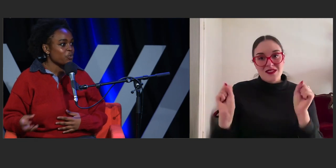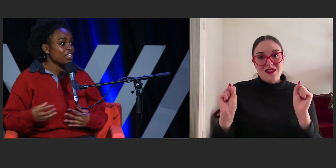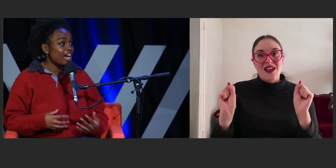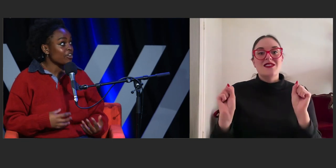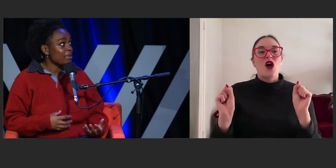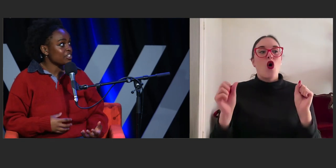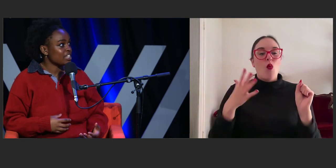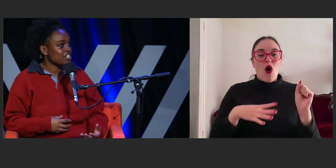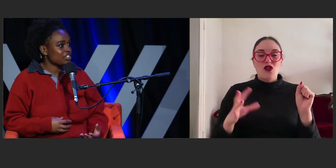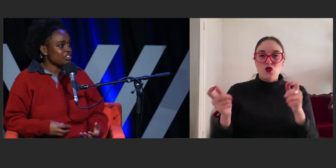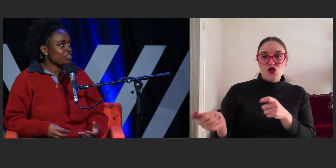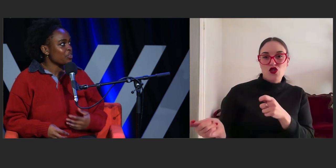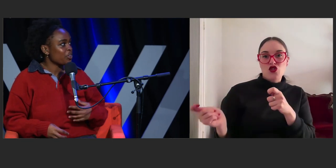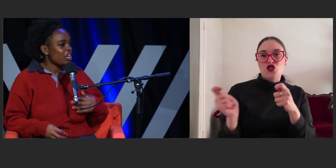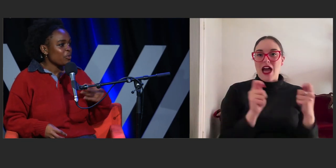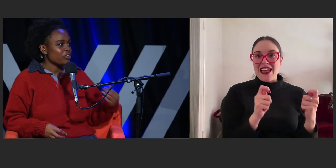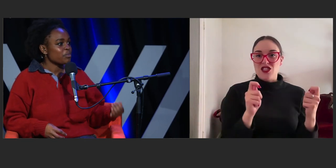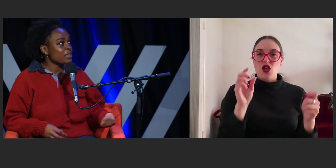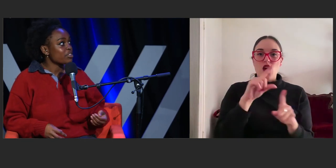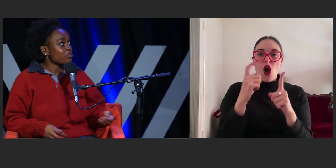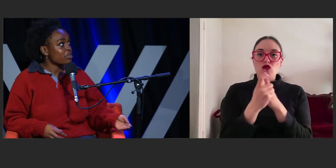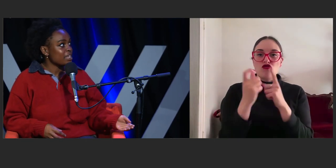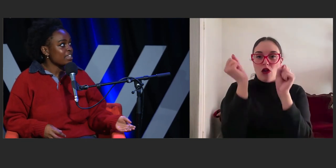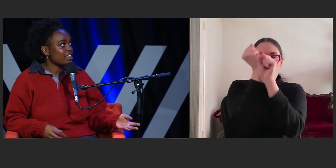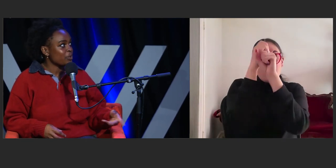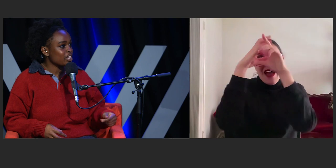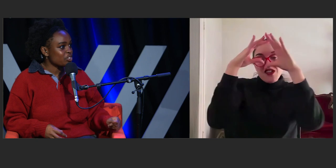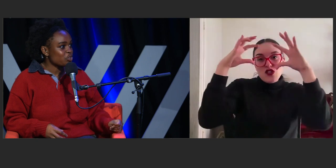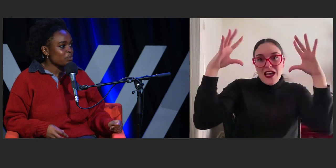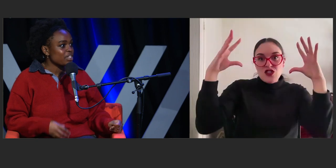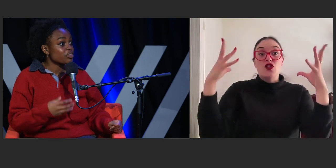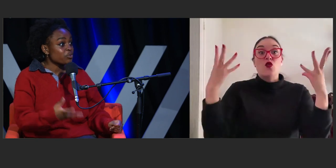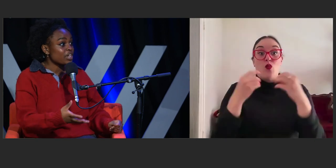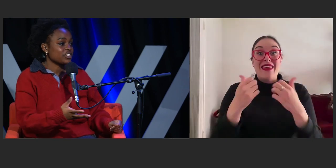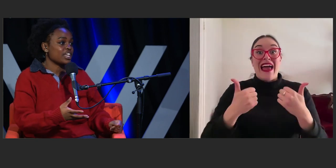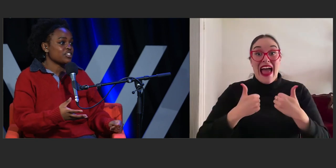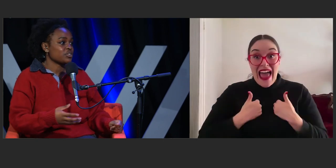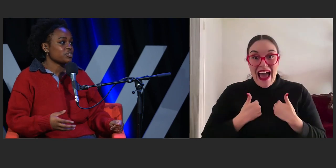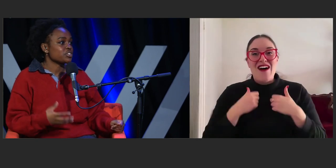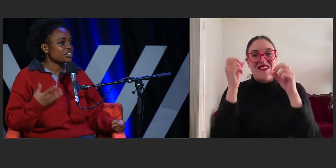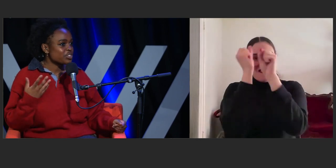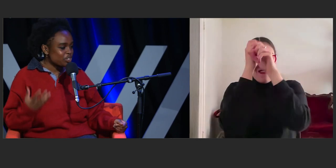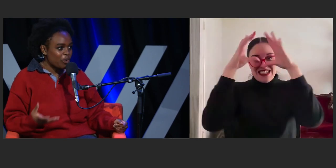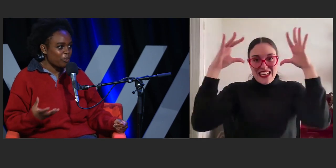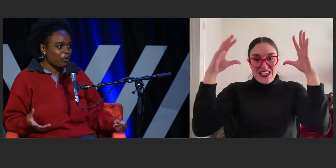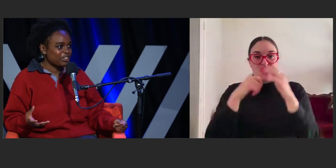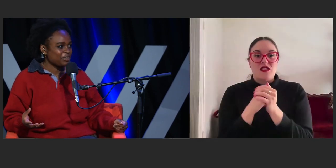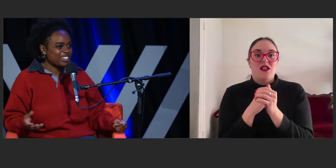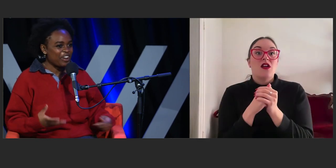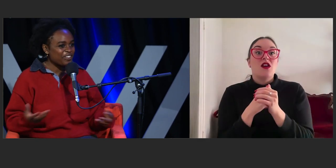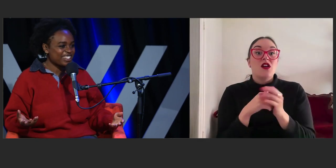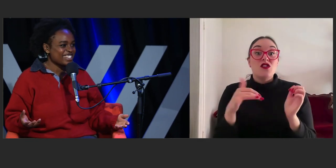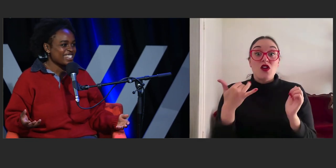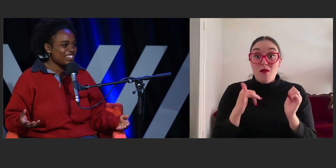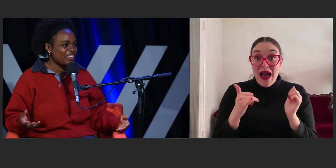with our imaginations. Whether it be through the media that we're consuming, through education, which is so important because obviously,